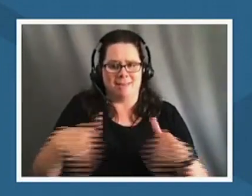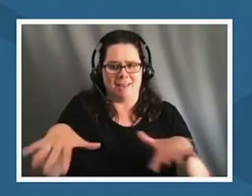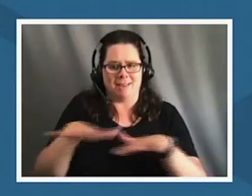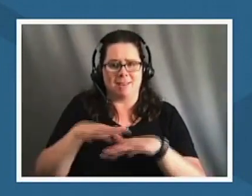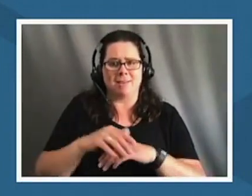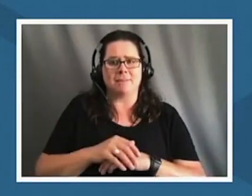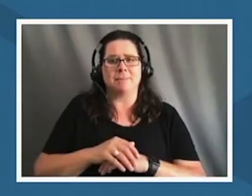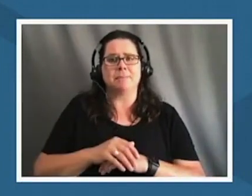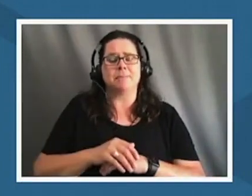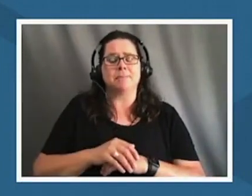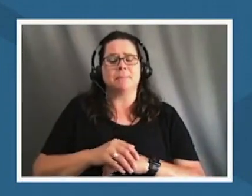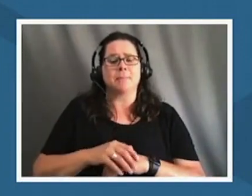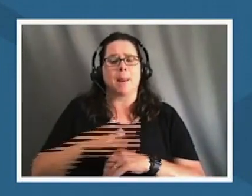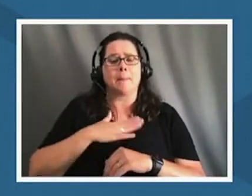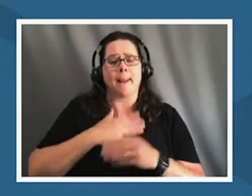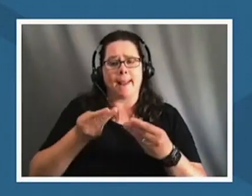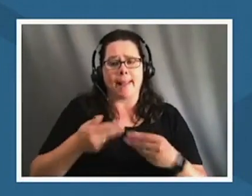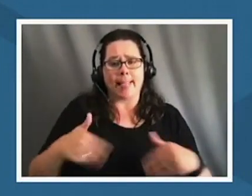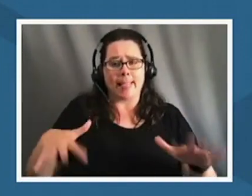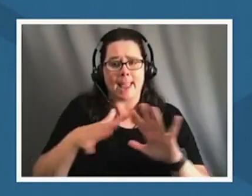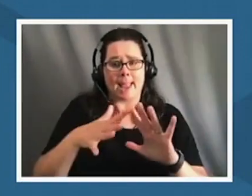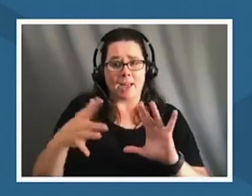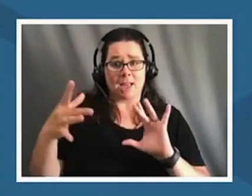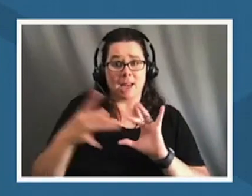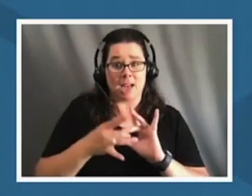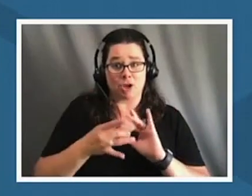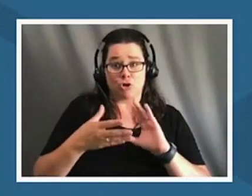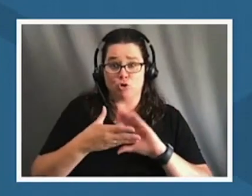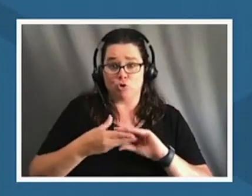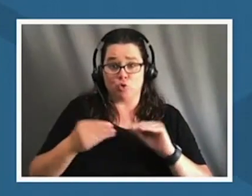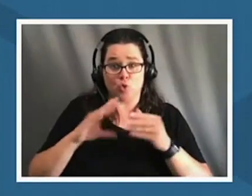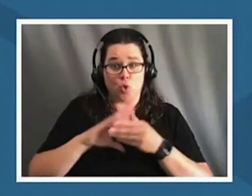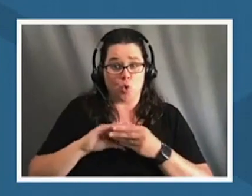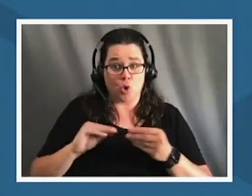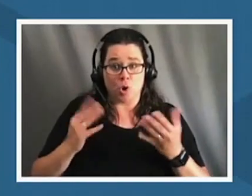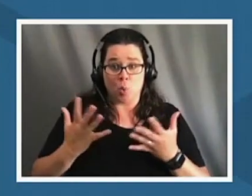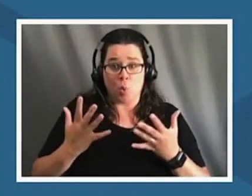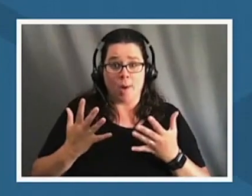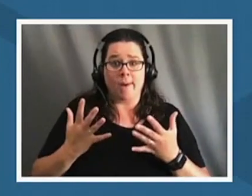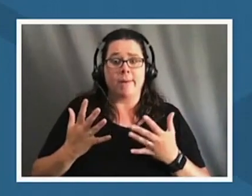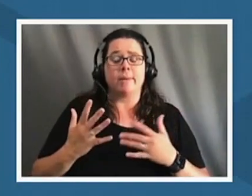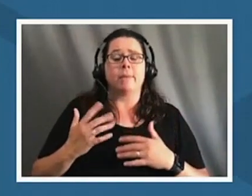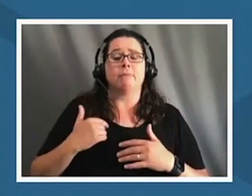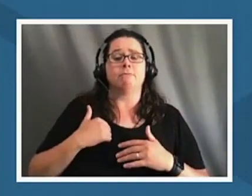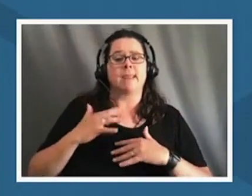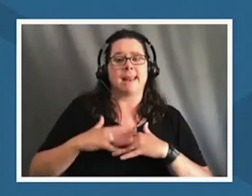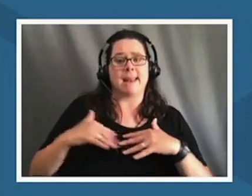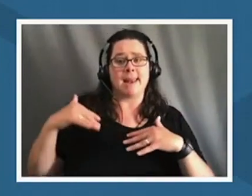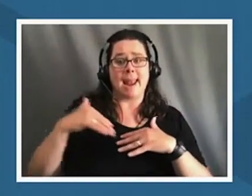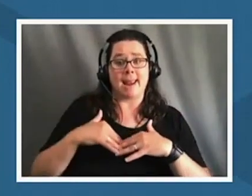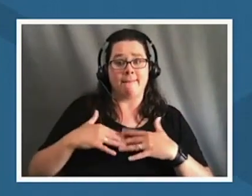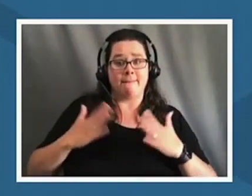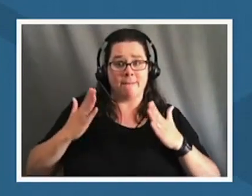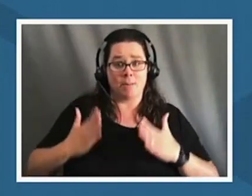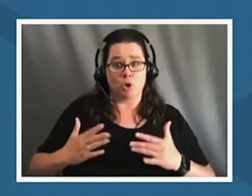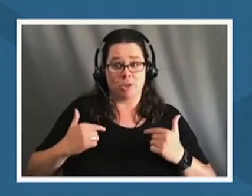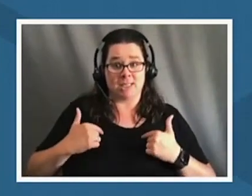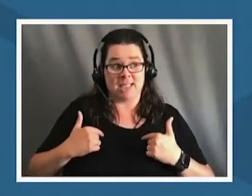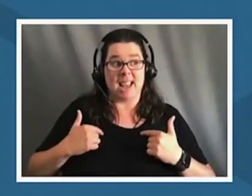land connection story is as a native person